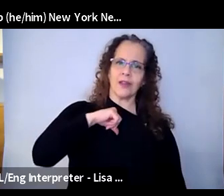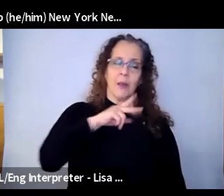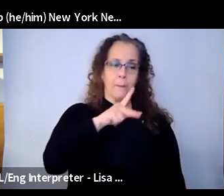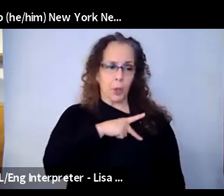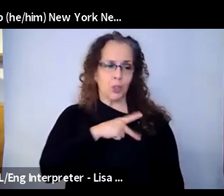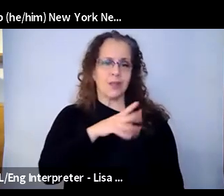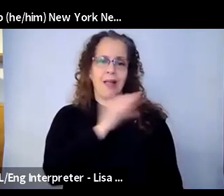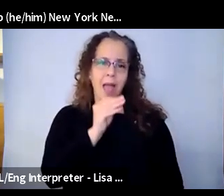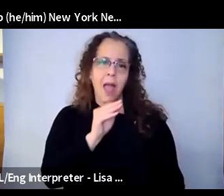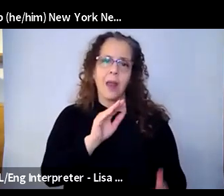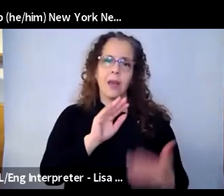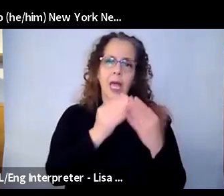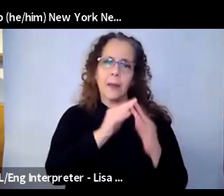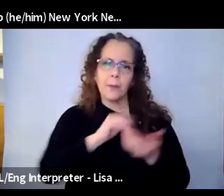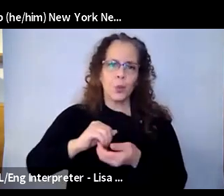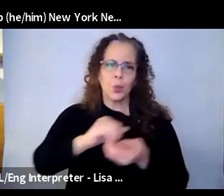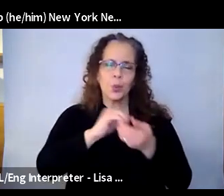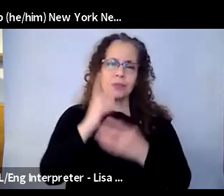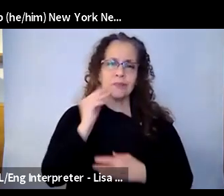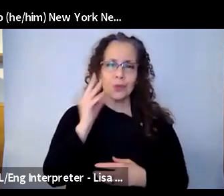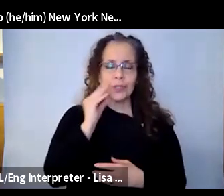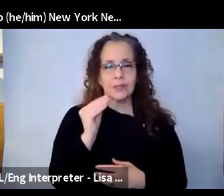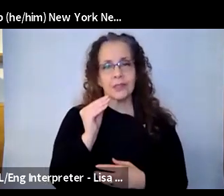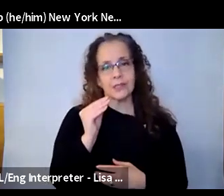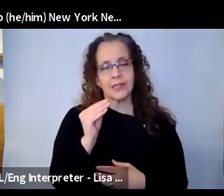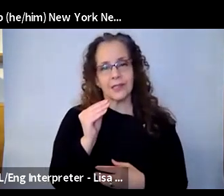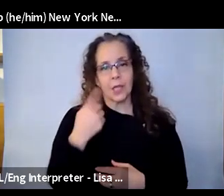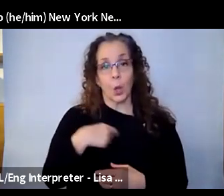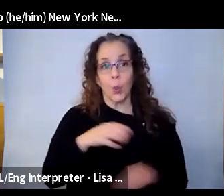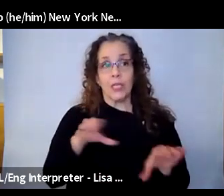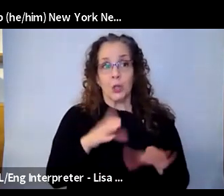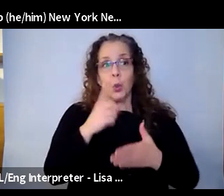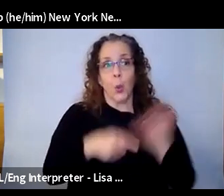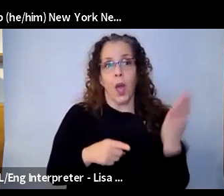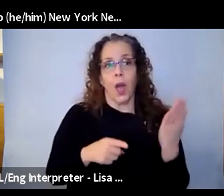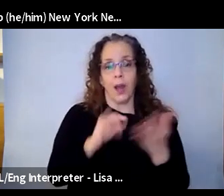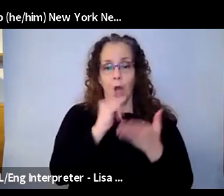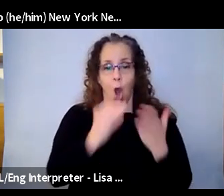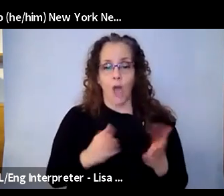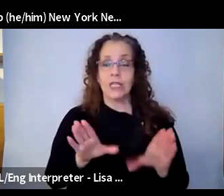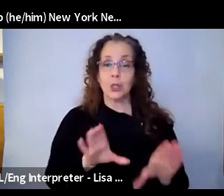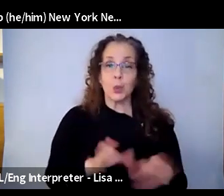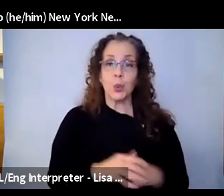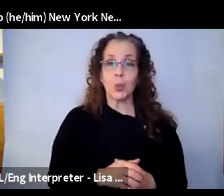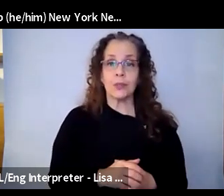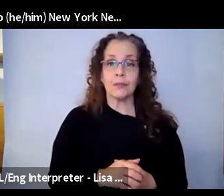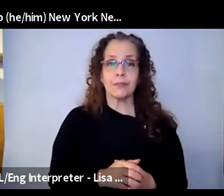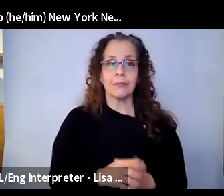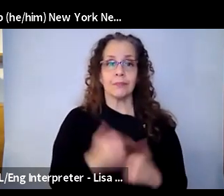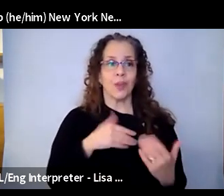resilient, and, you know, done what artists do, which is invent and imagine in the midst of adversity. So let's keep doing